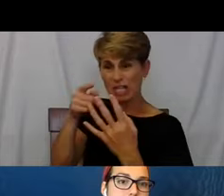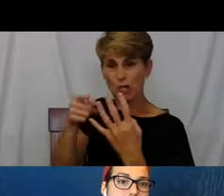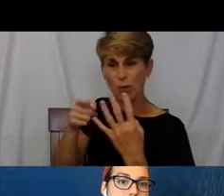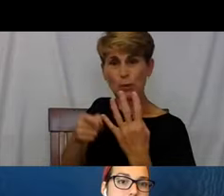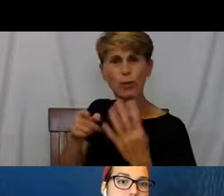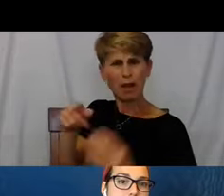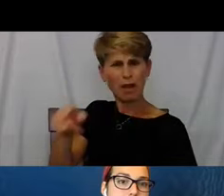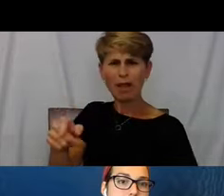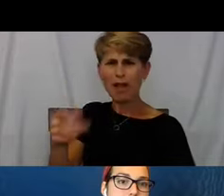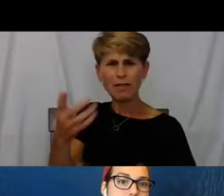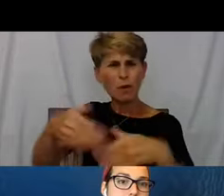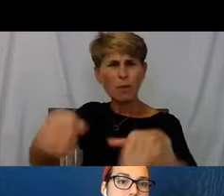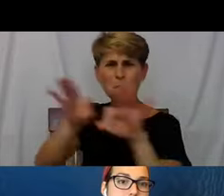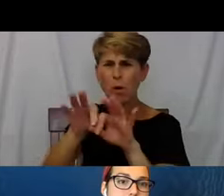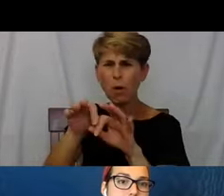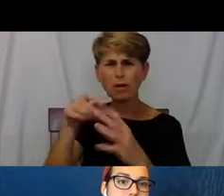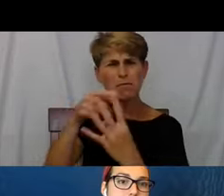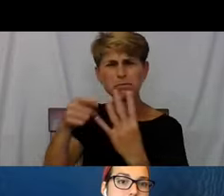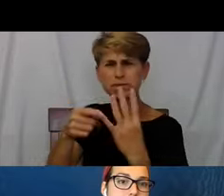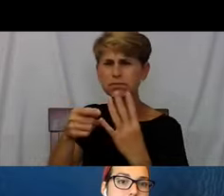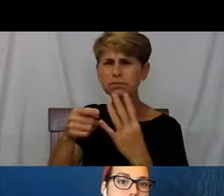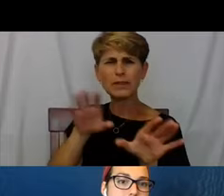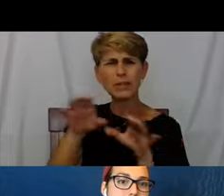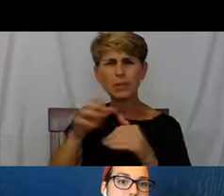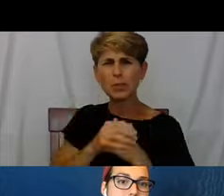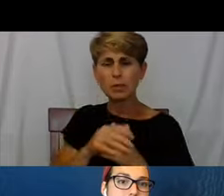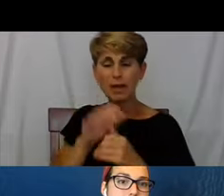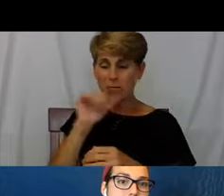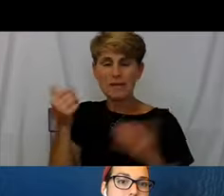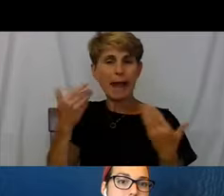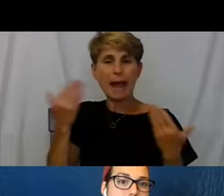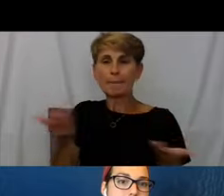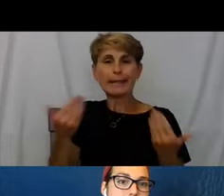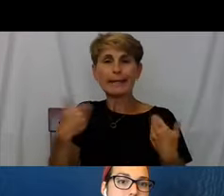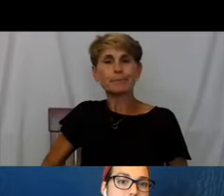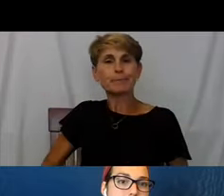So in the world of people who live indoors,